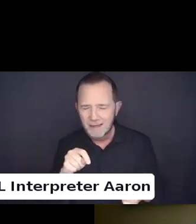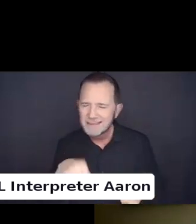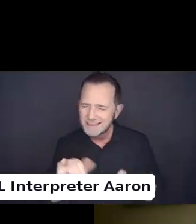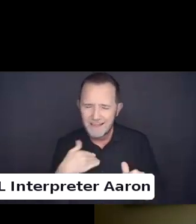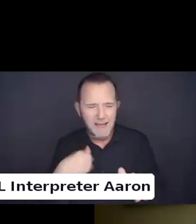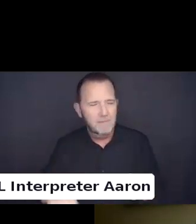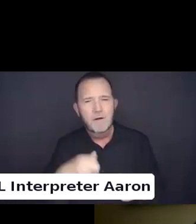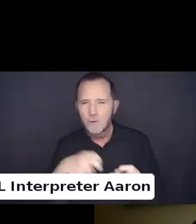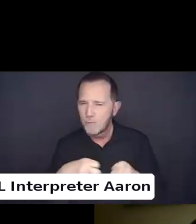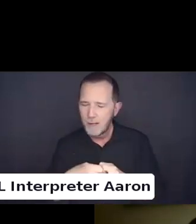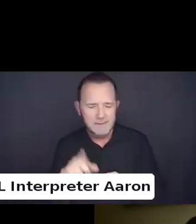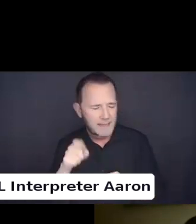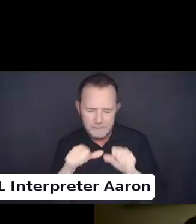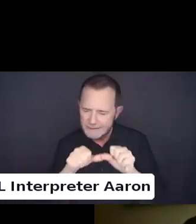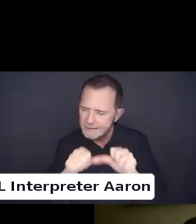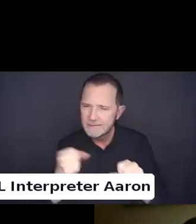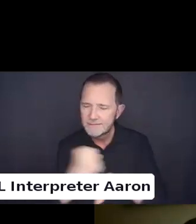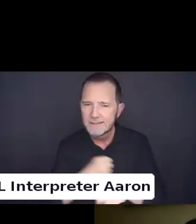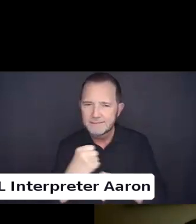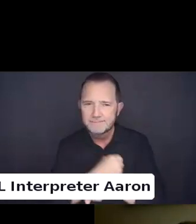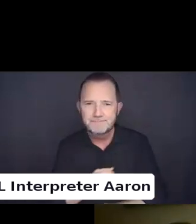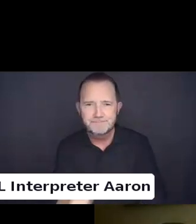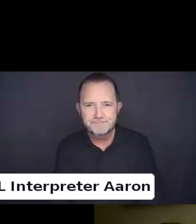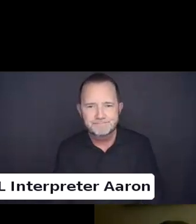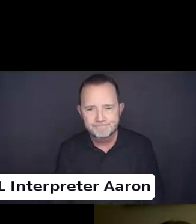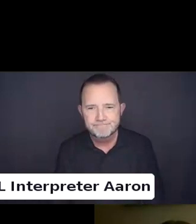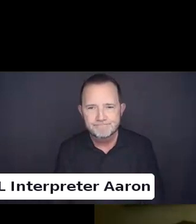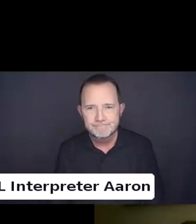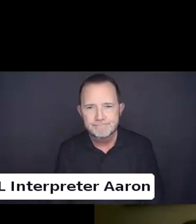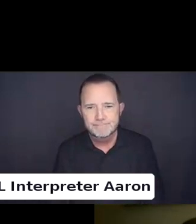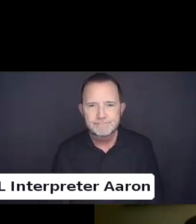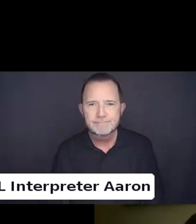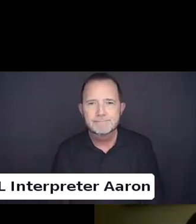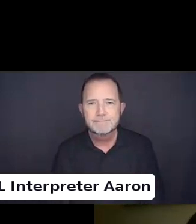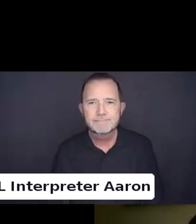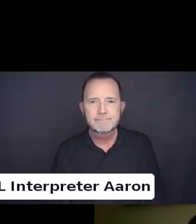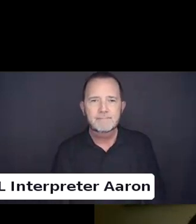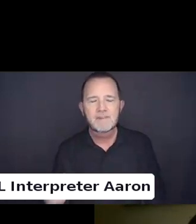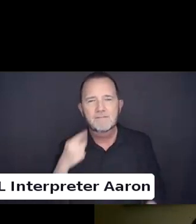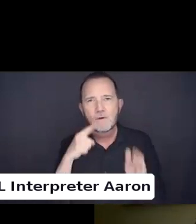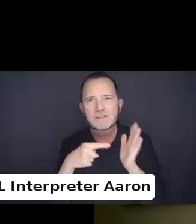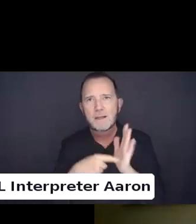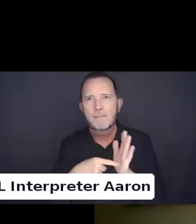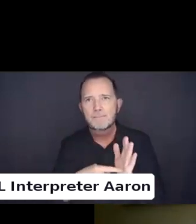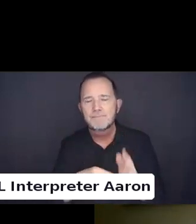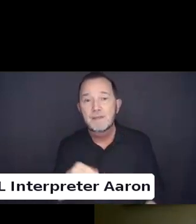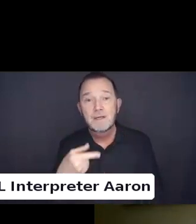Click so for example. With gender affirming care.